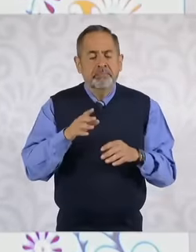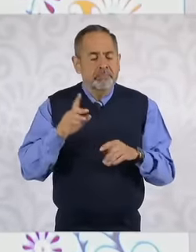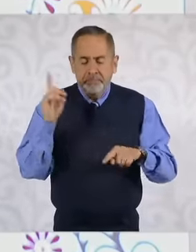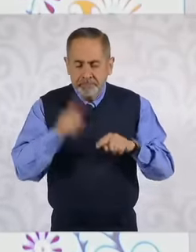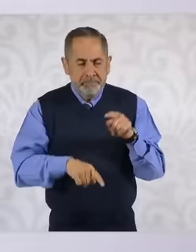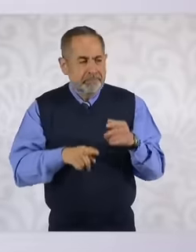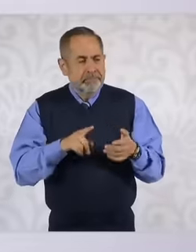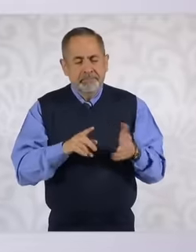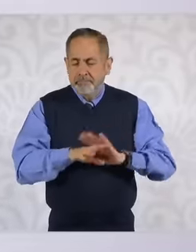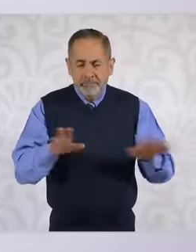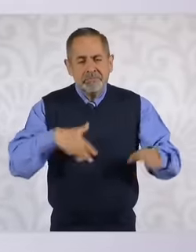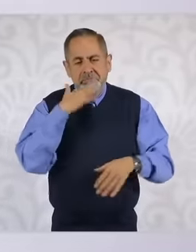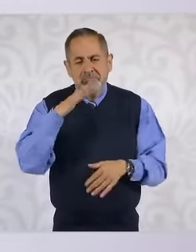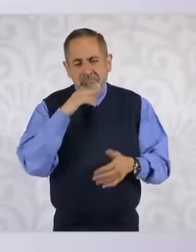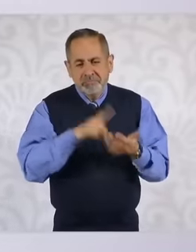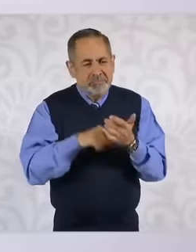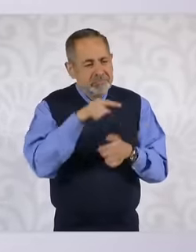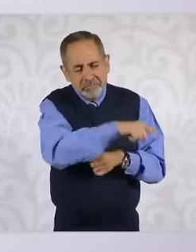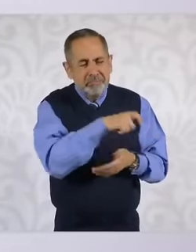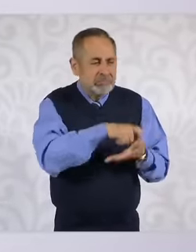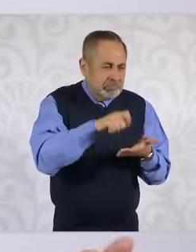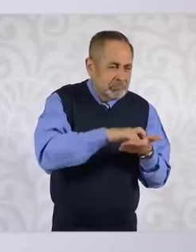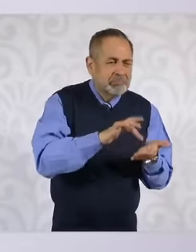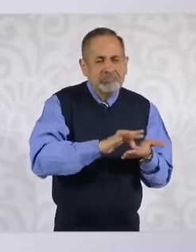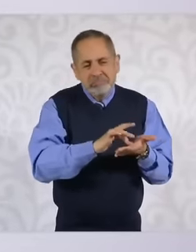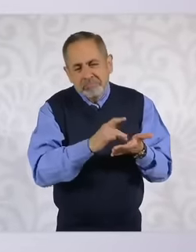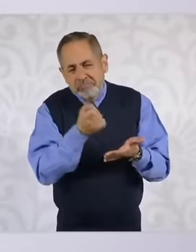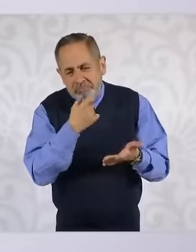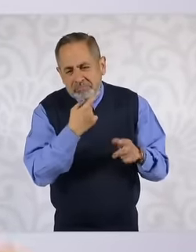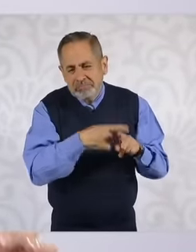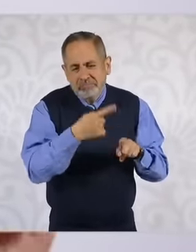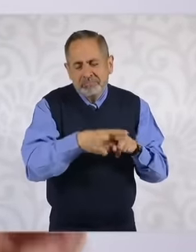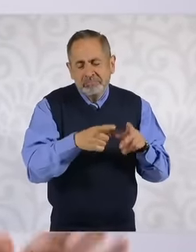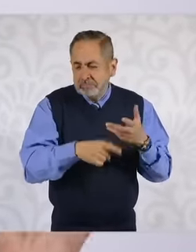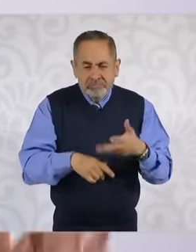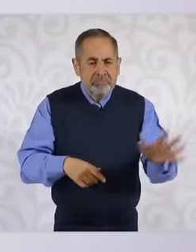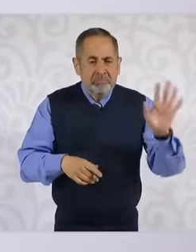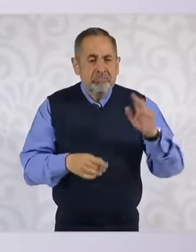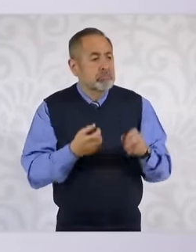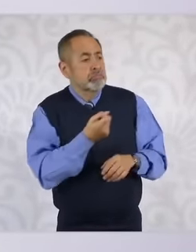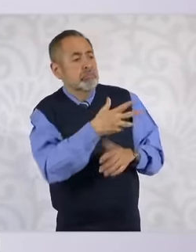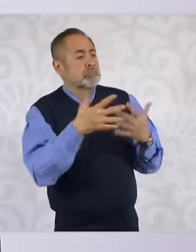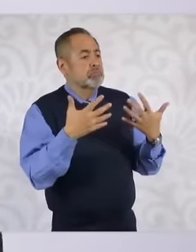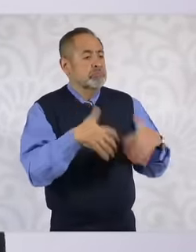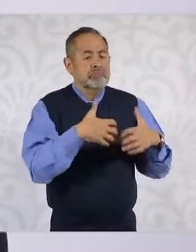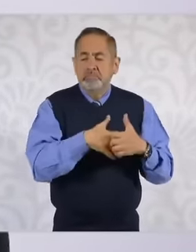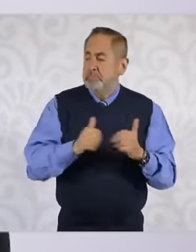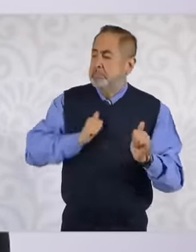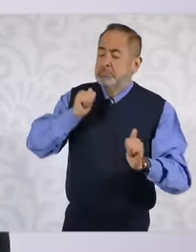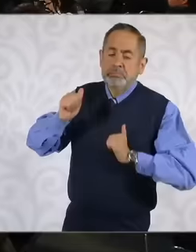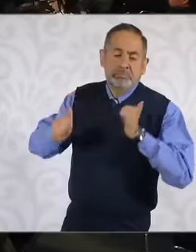tremendous also in the purchase of medicines and some companies exclusive beneficiaries of